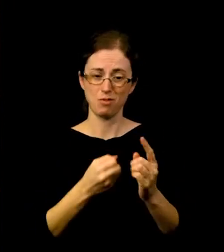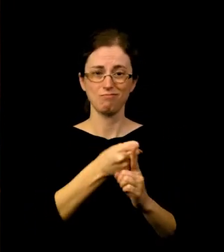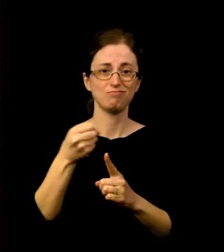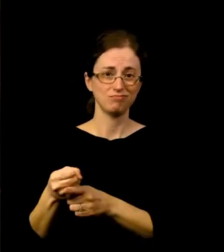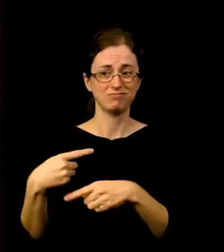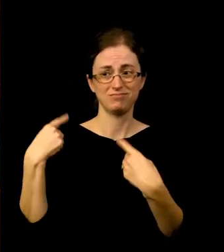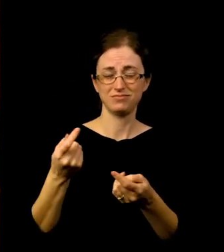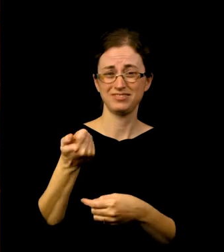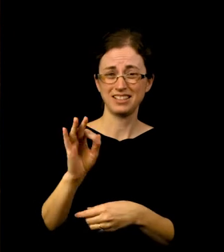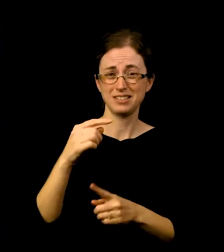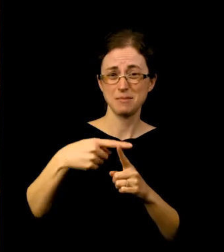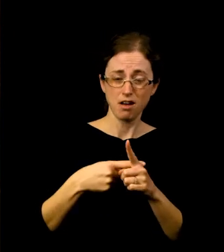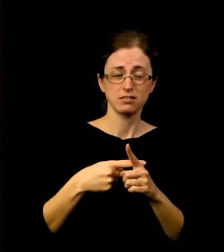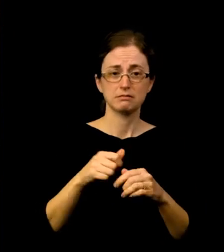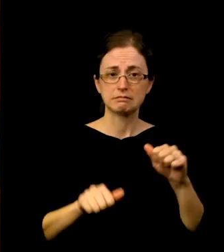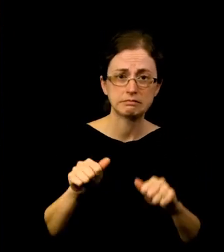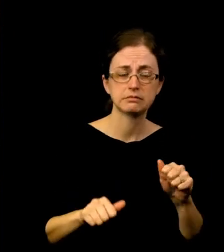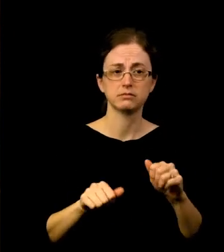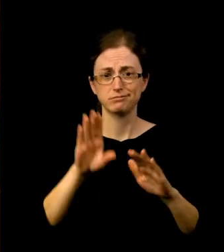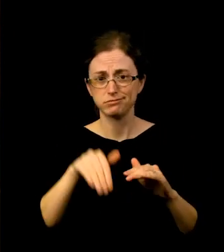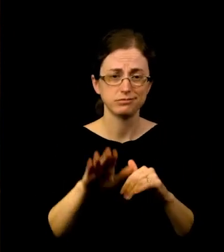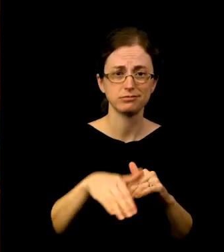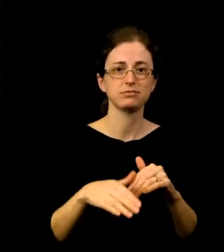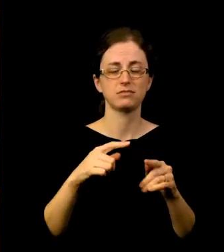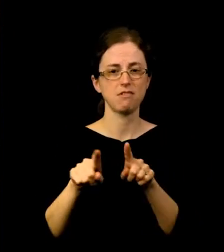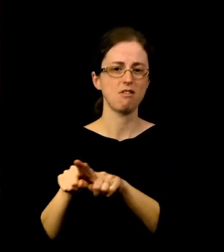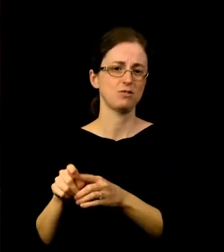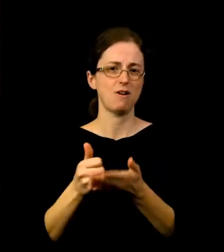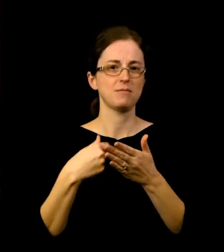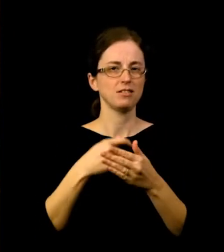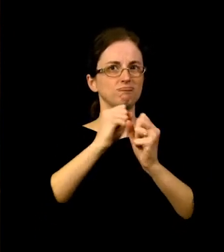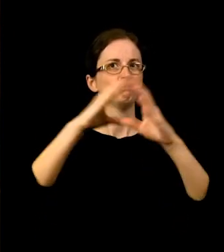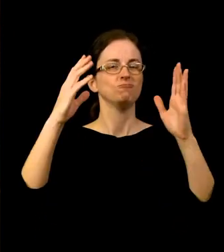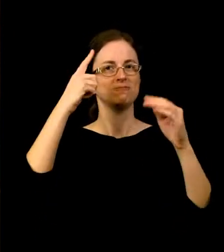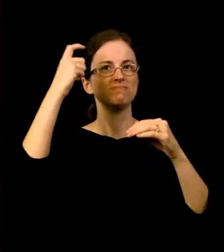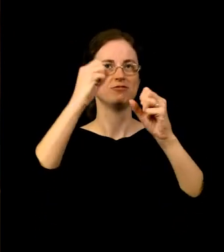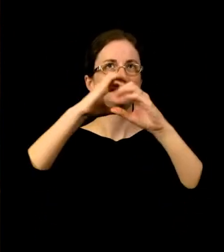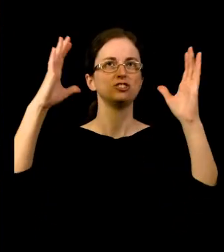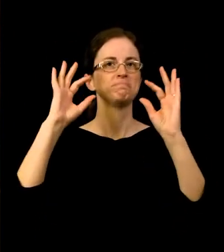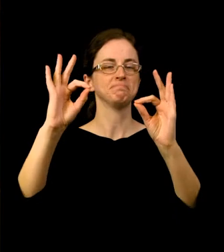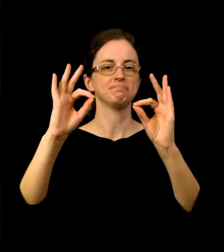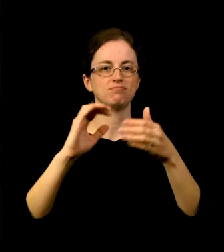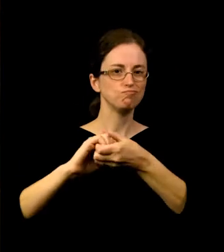Multiple closures and uncertainty over the past 19 months have changed us, clarified our vision, and brought us closer together.